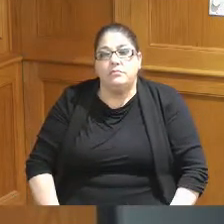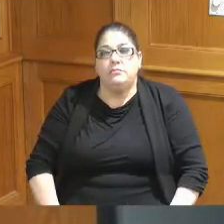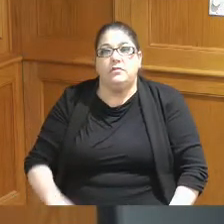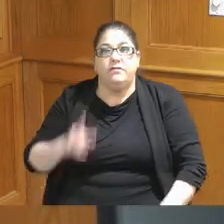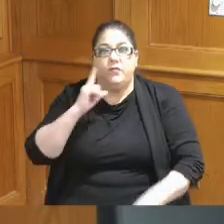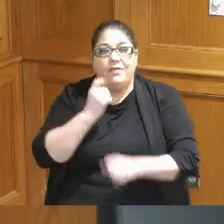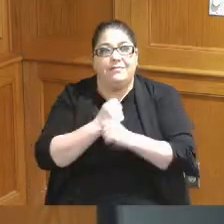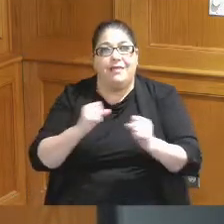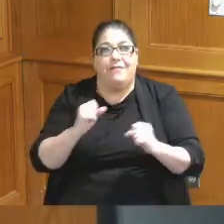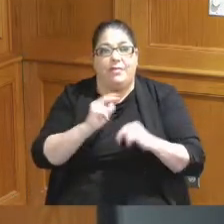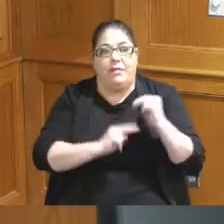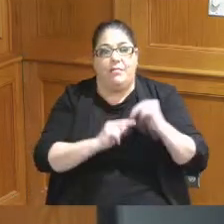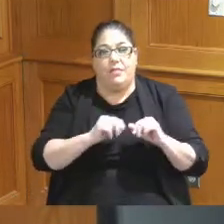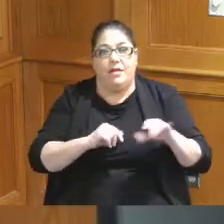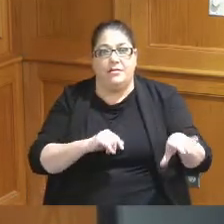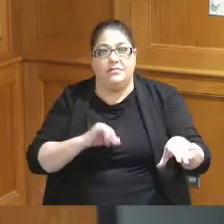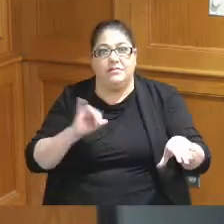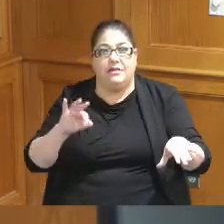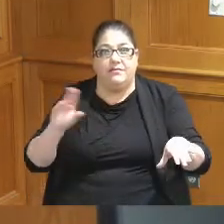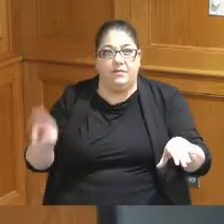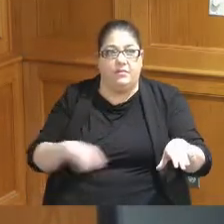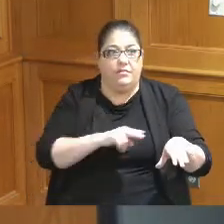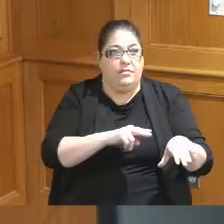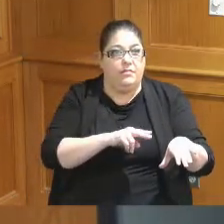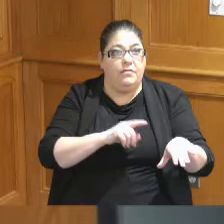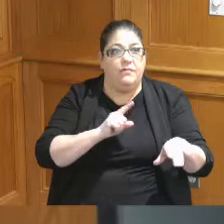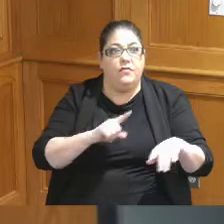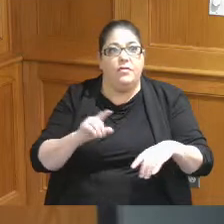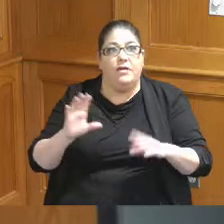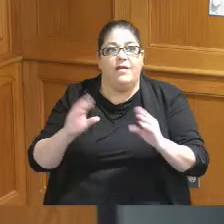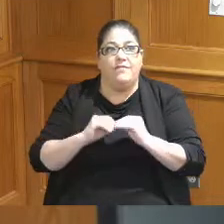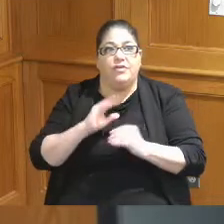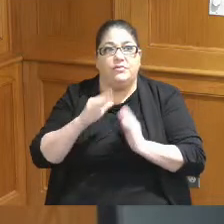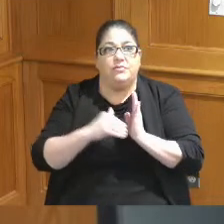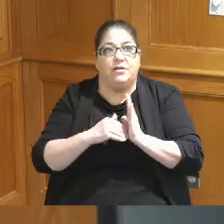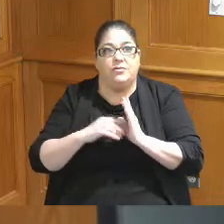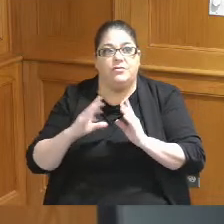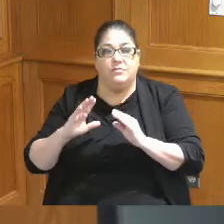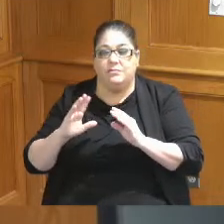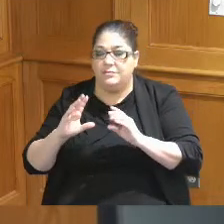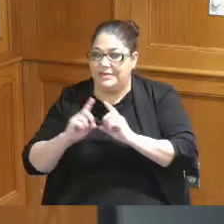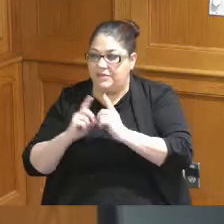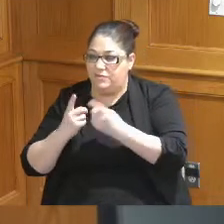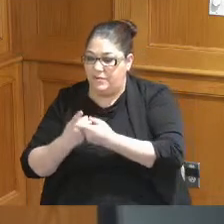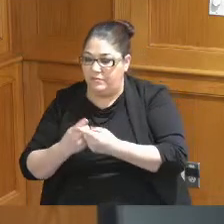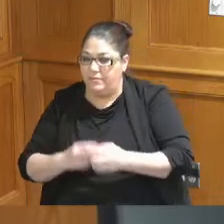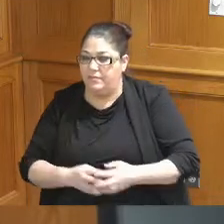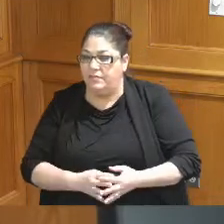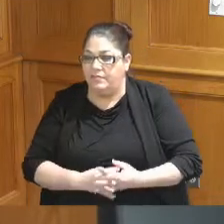complex if I'm going for the conviction District now I want to just also ask these questions that